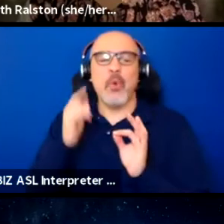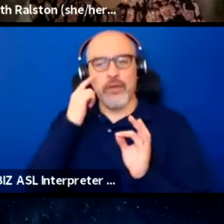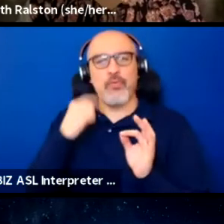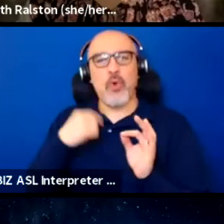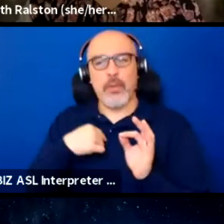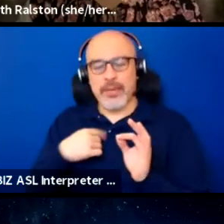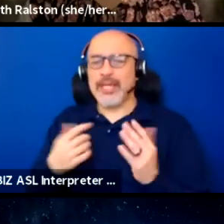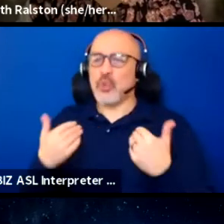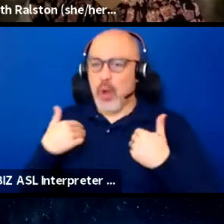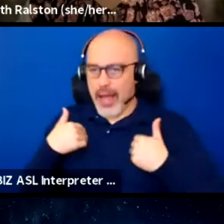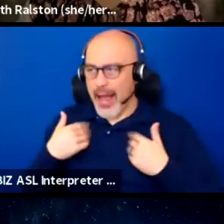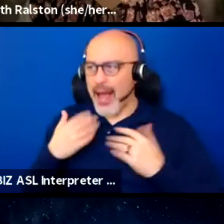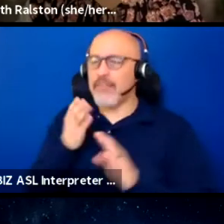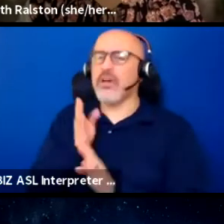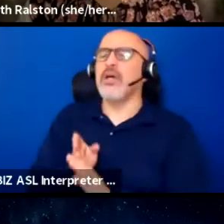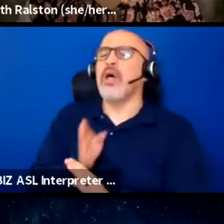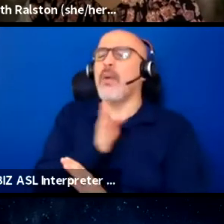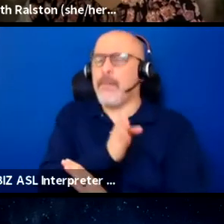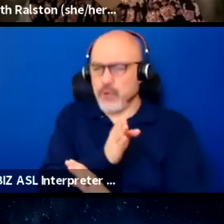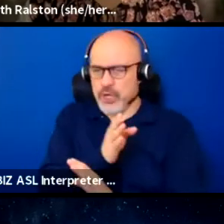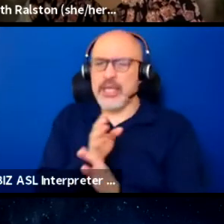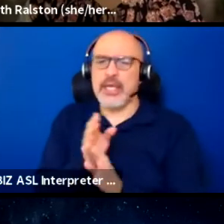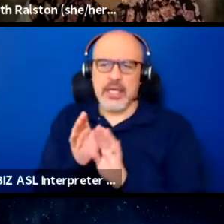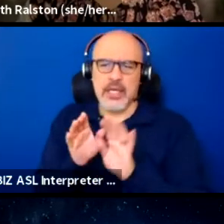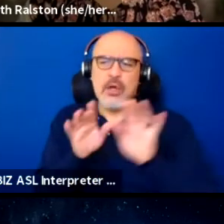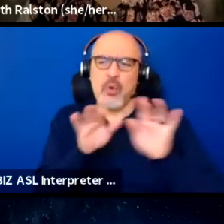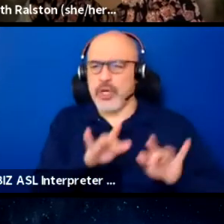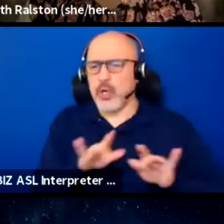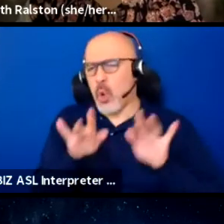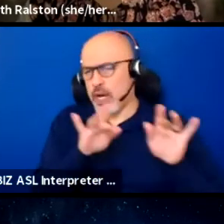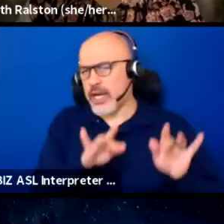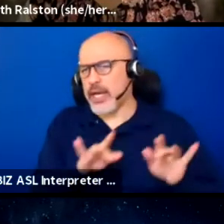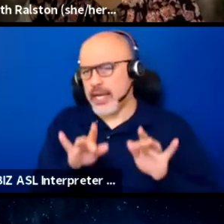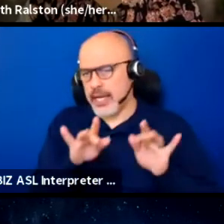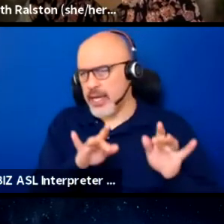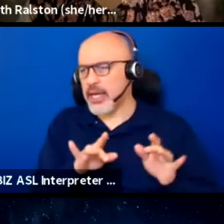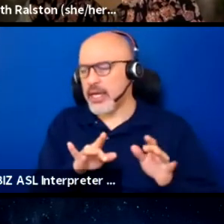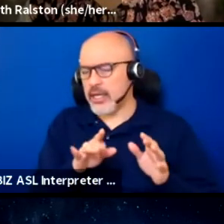prerecorded bits whenever possible.